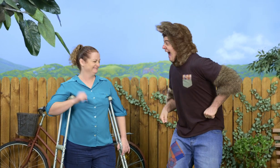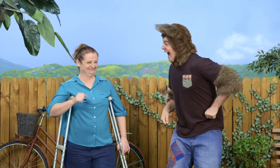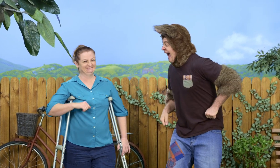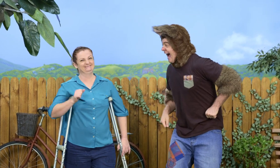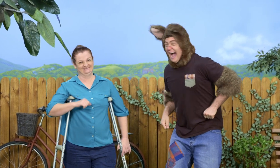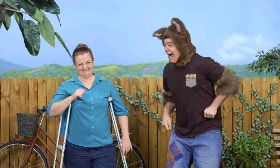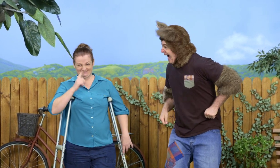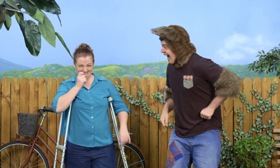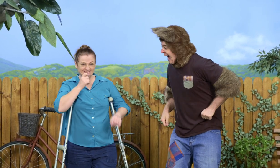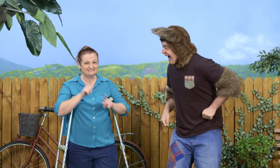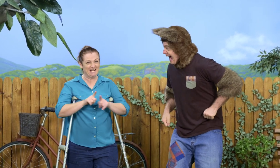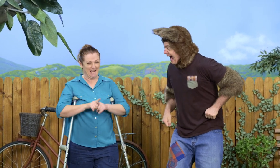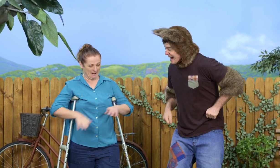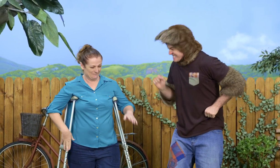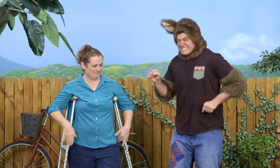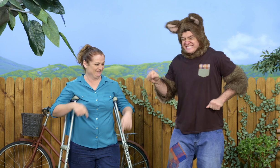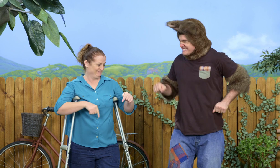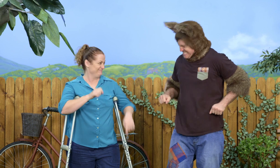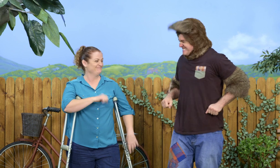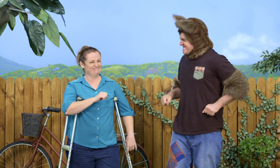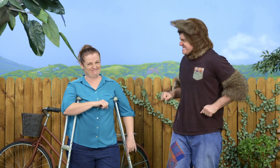Of course I do. They are similar, aren't they?